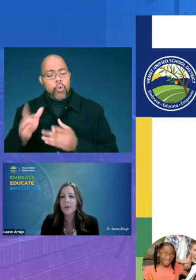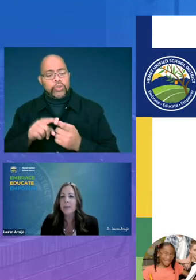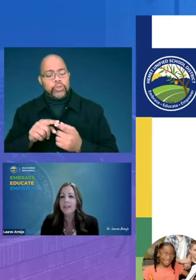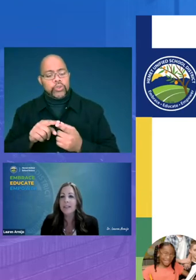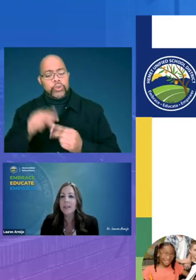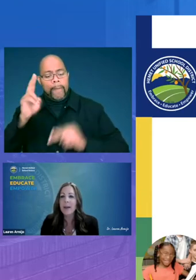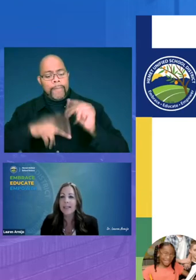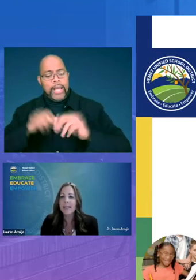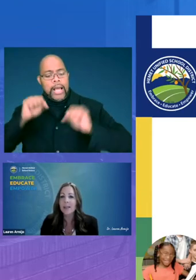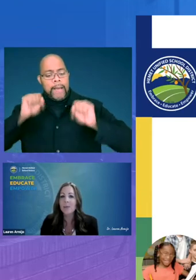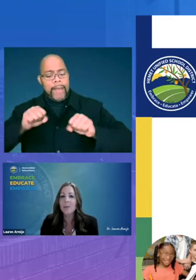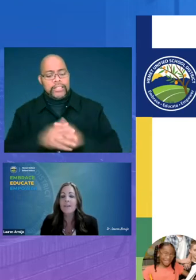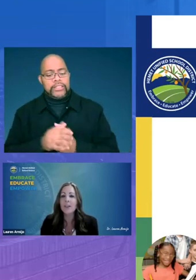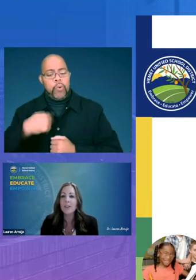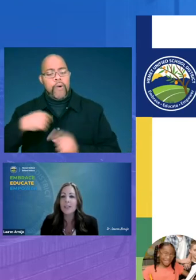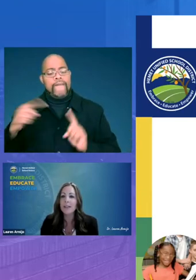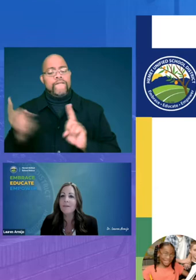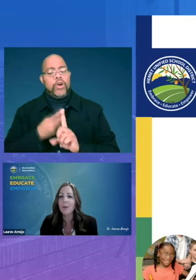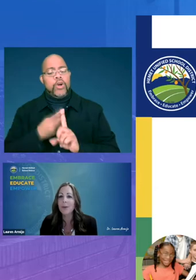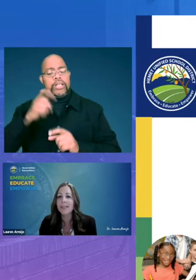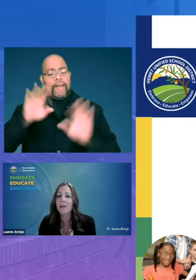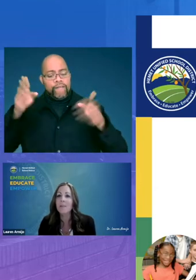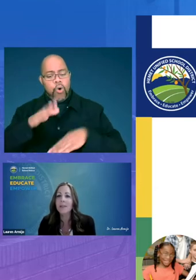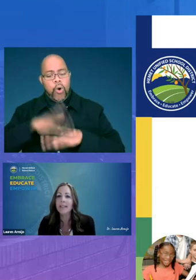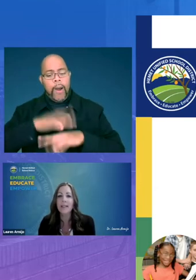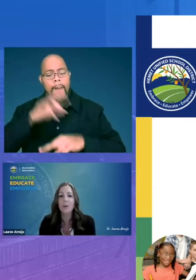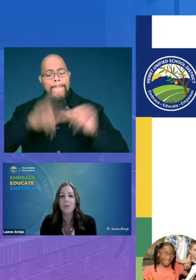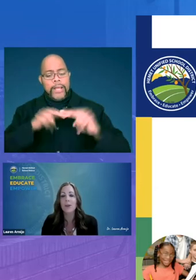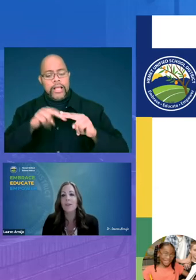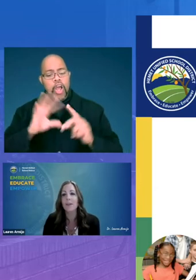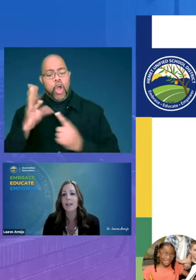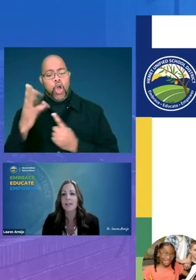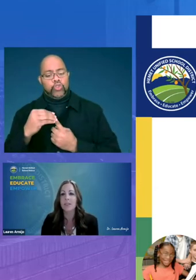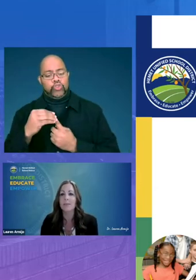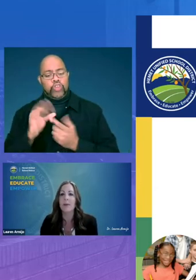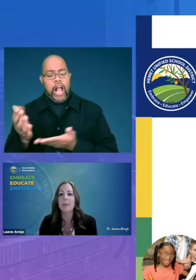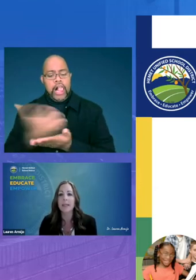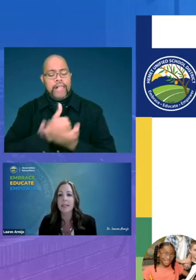build the capacity we first need to focus on building a culture of collective responsibility